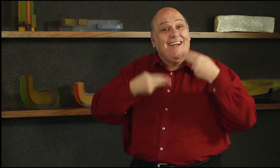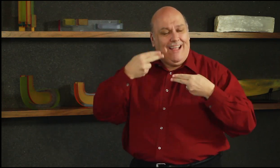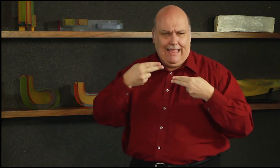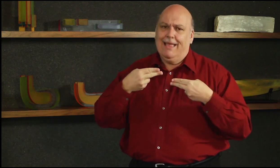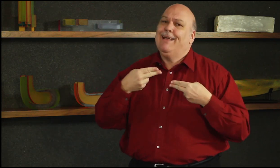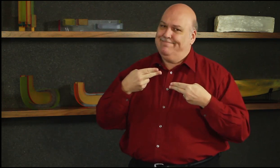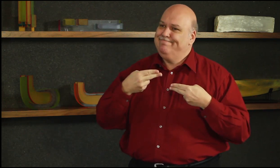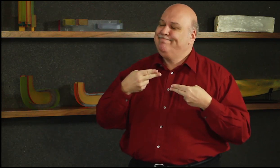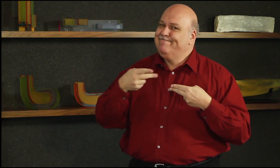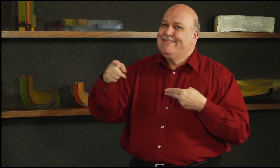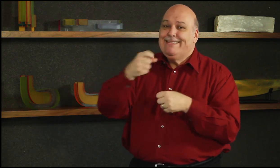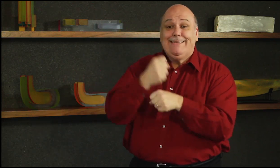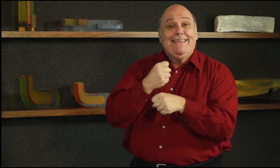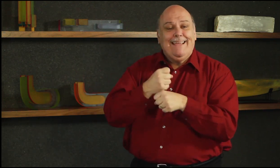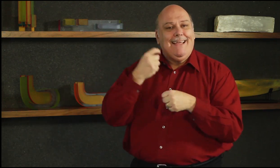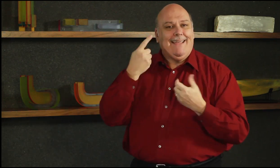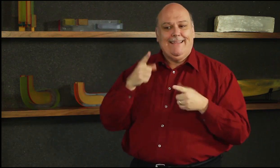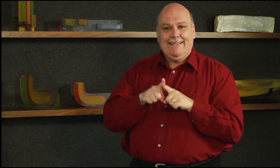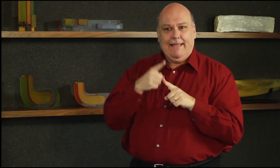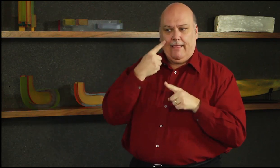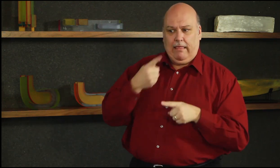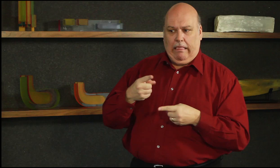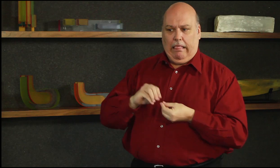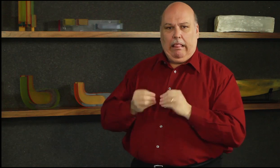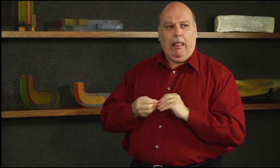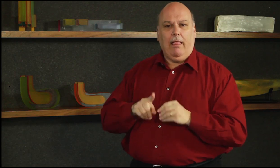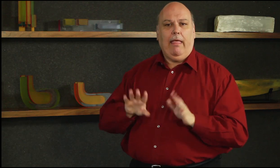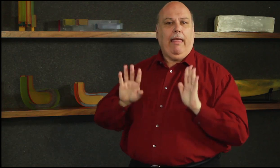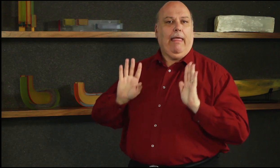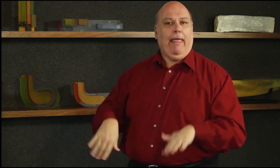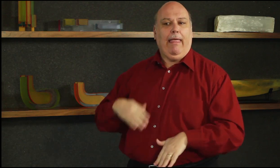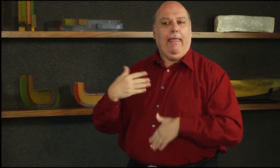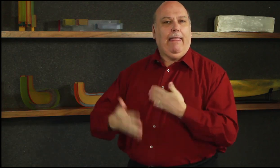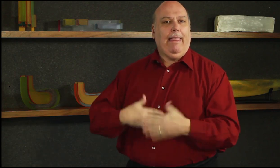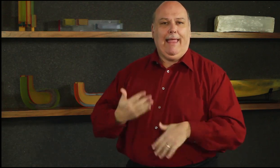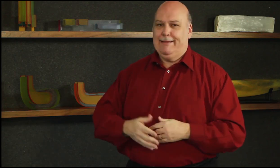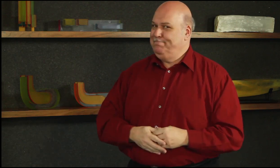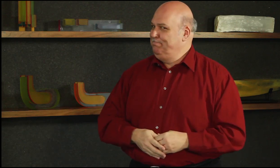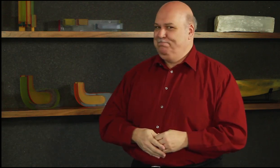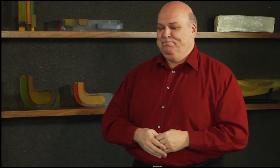restaurant notice the problem but don’t do anything about it!